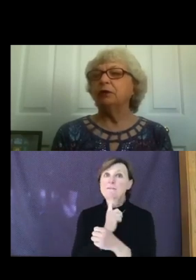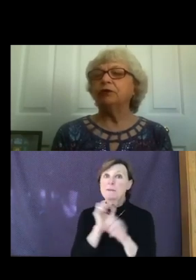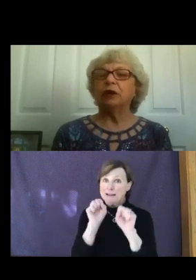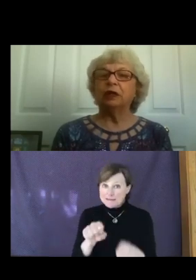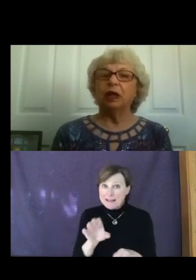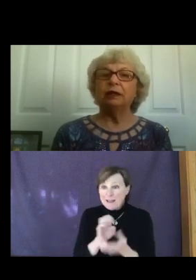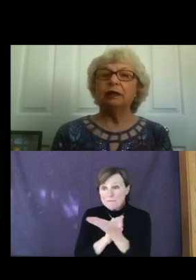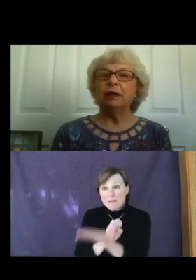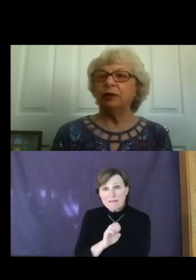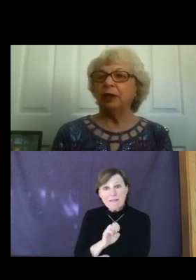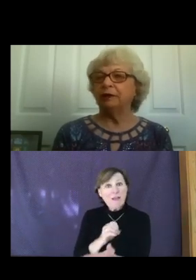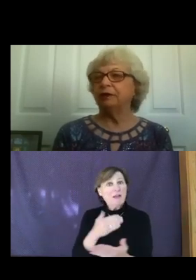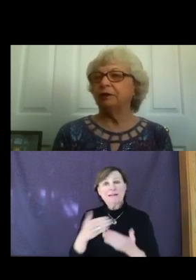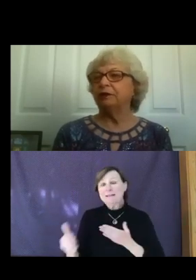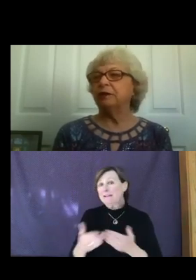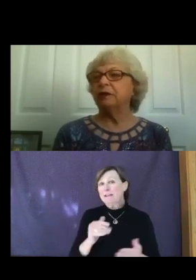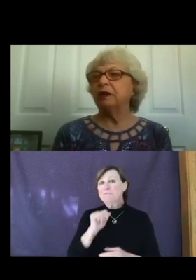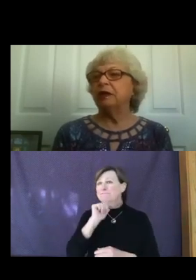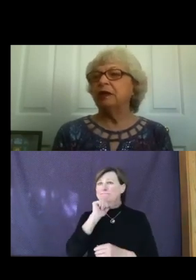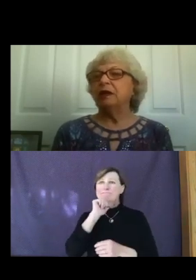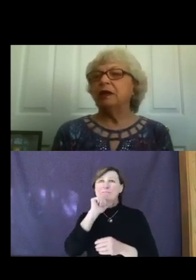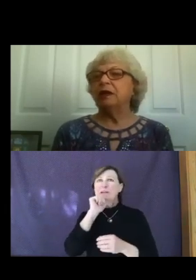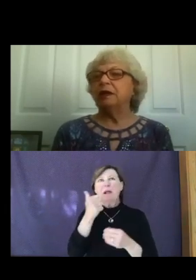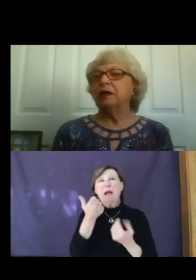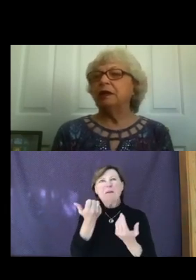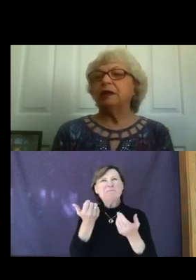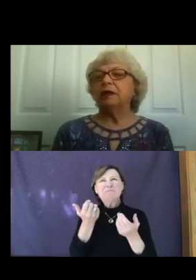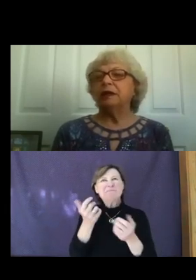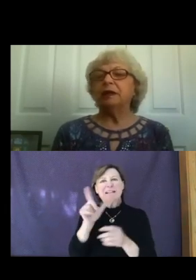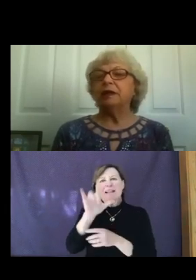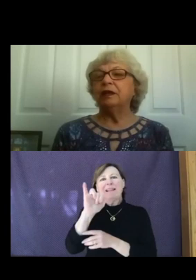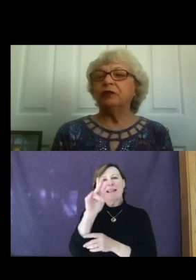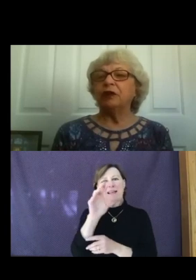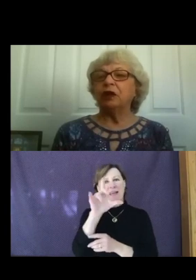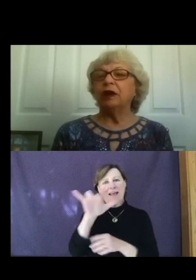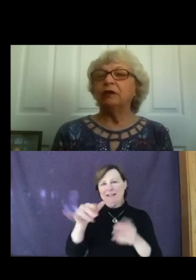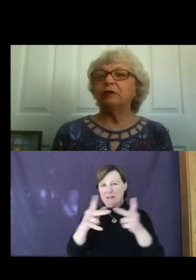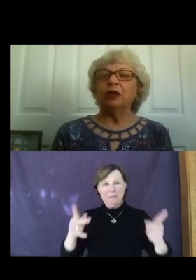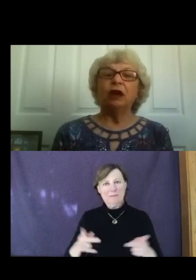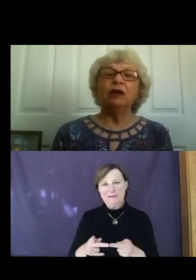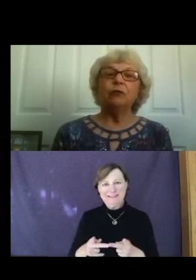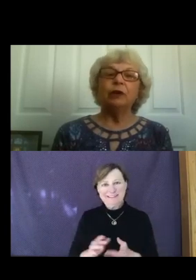unlikely places. It isn't the kind of love we've